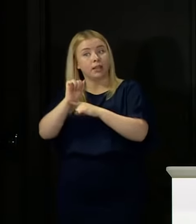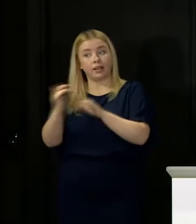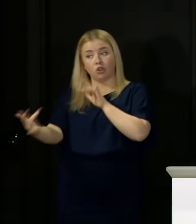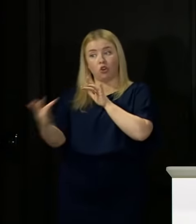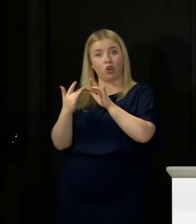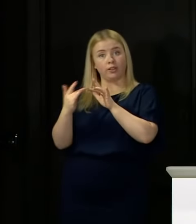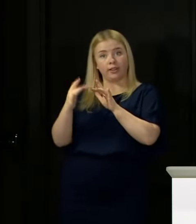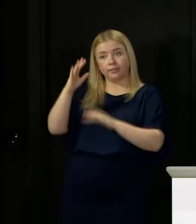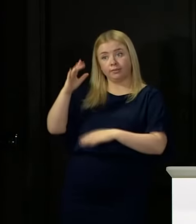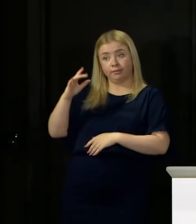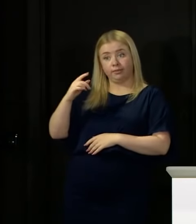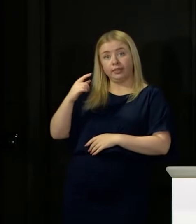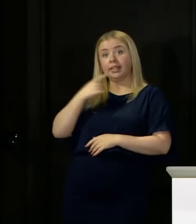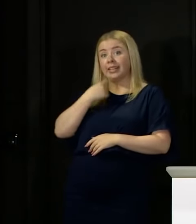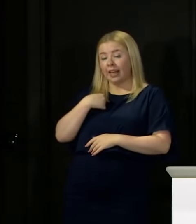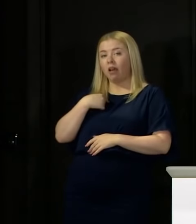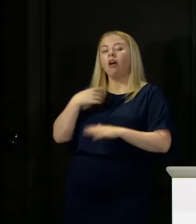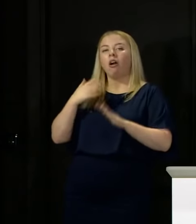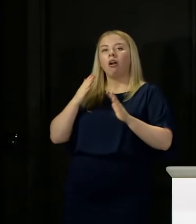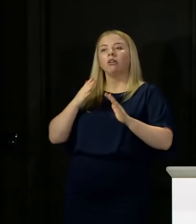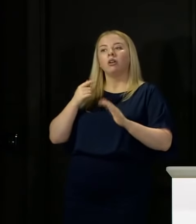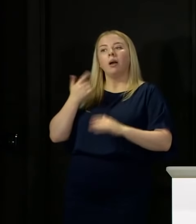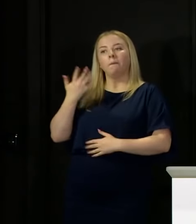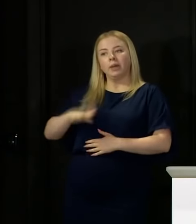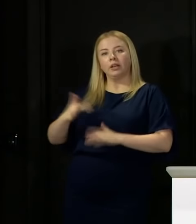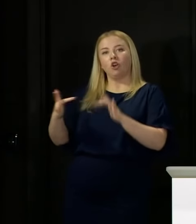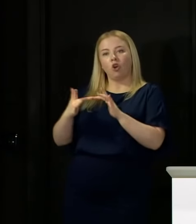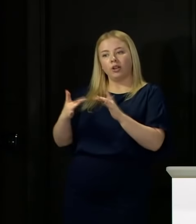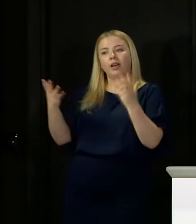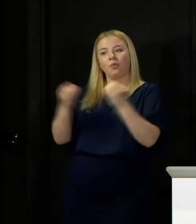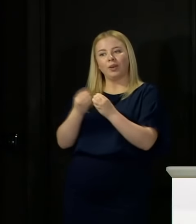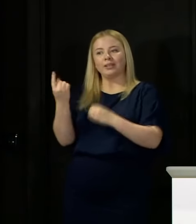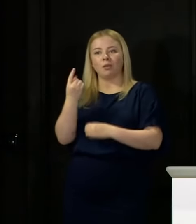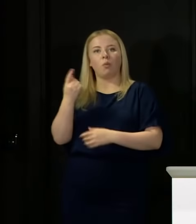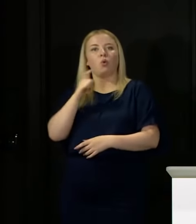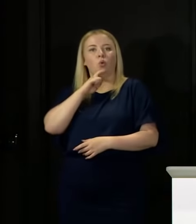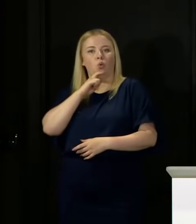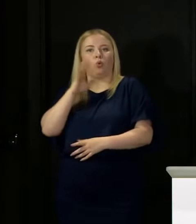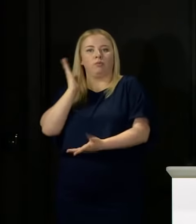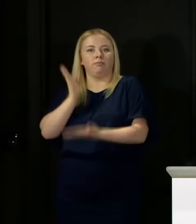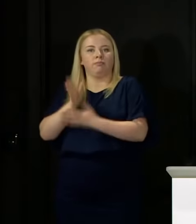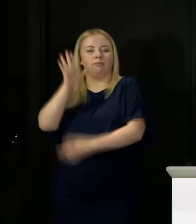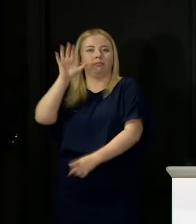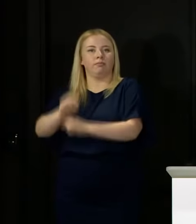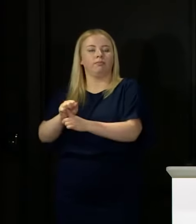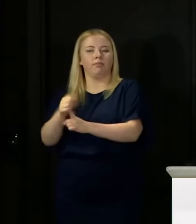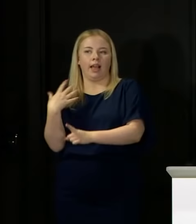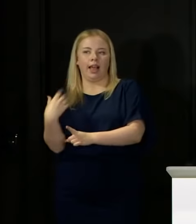with you to say you are a close contact of somebody who has been identified as a positive